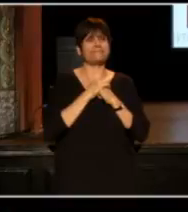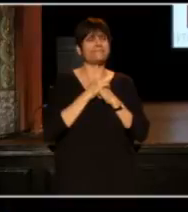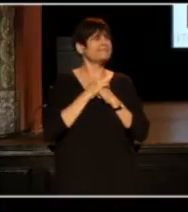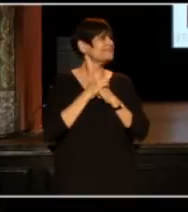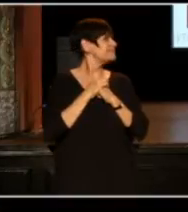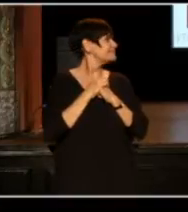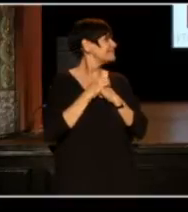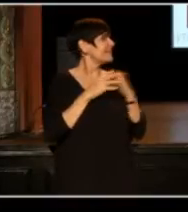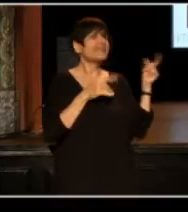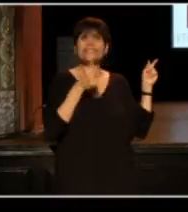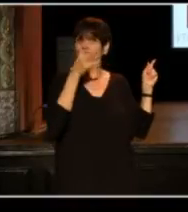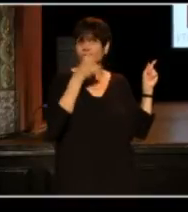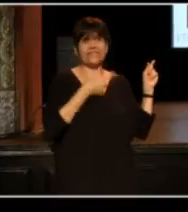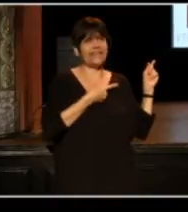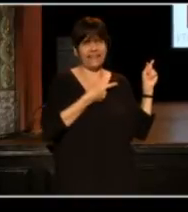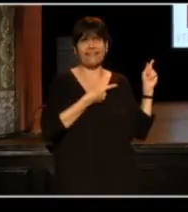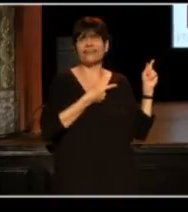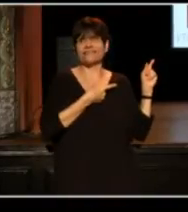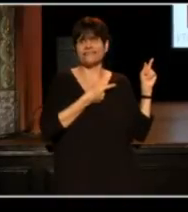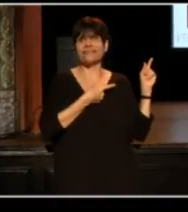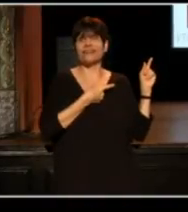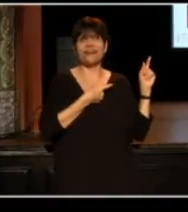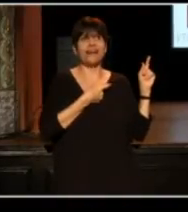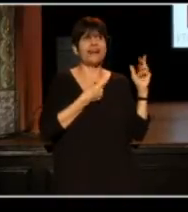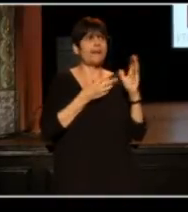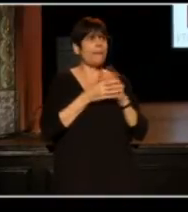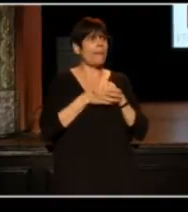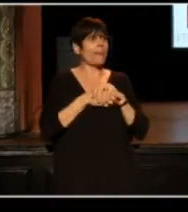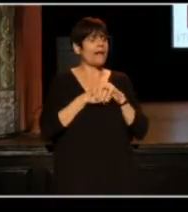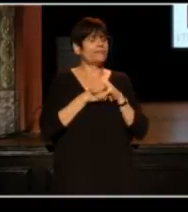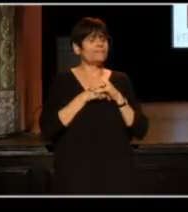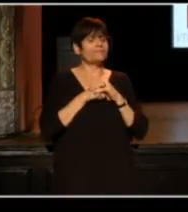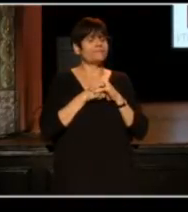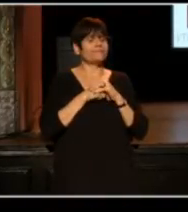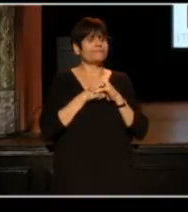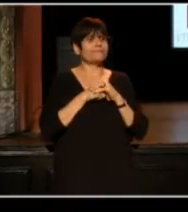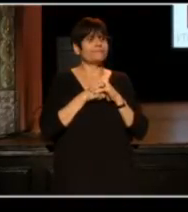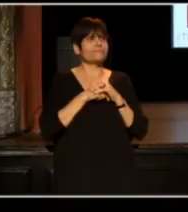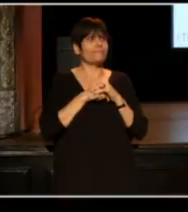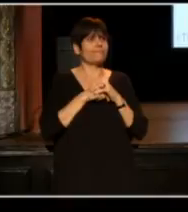Miss Rachel, someone help her. Someone help her.